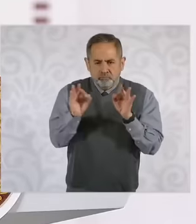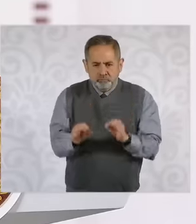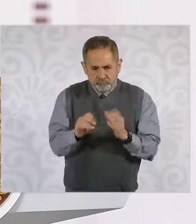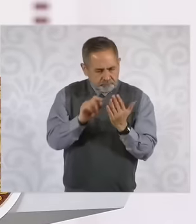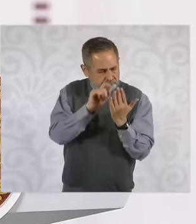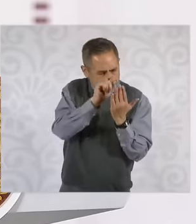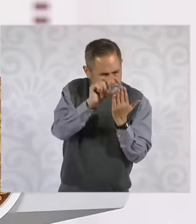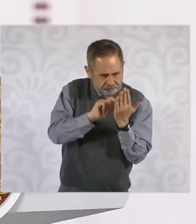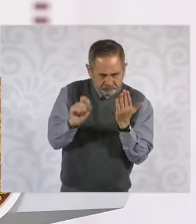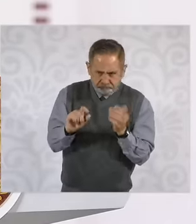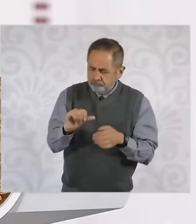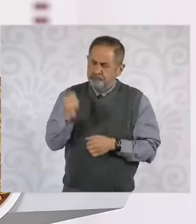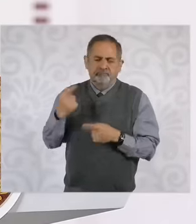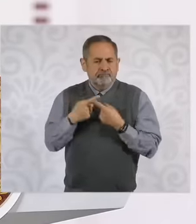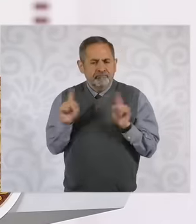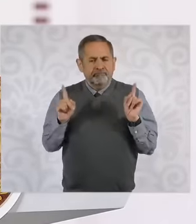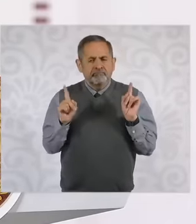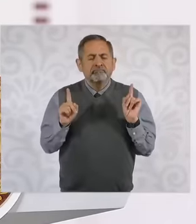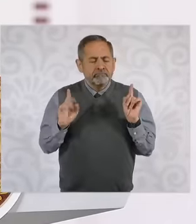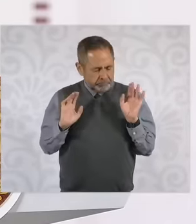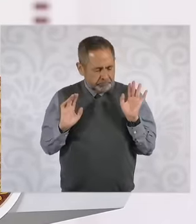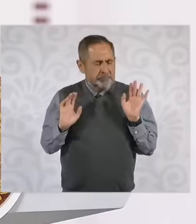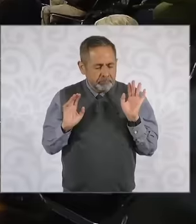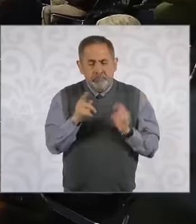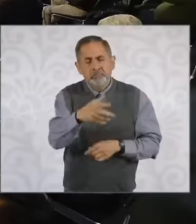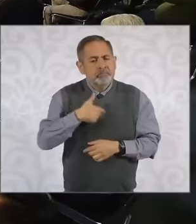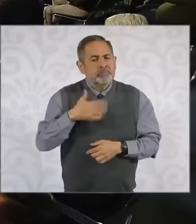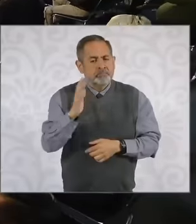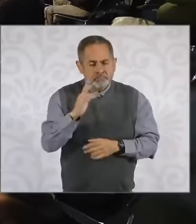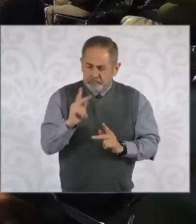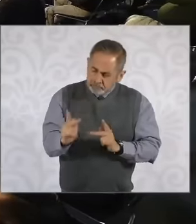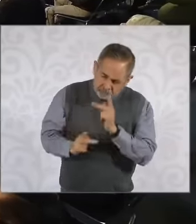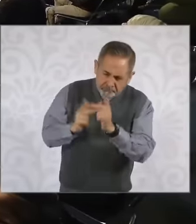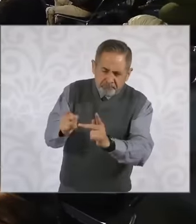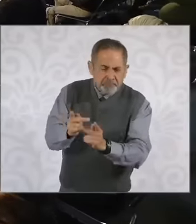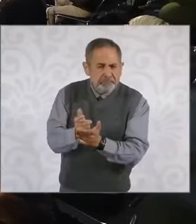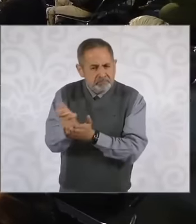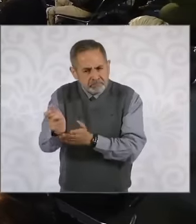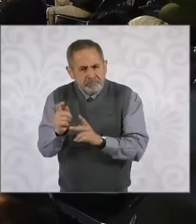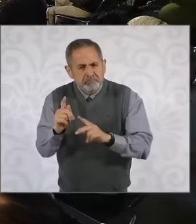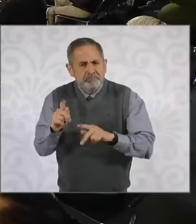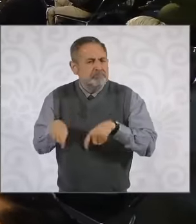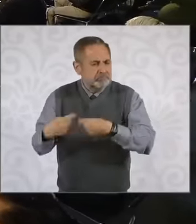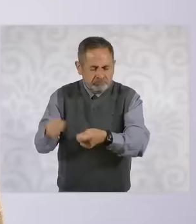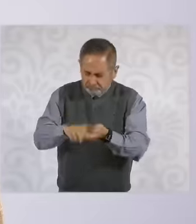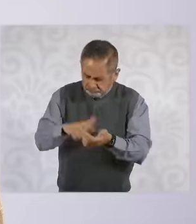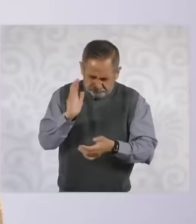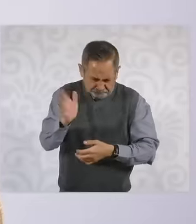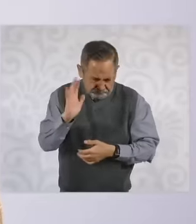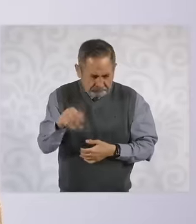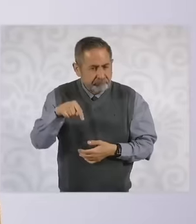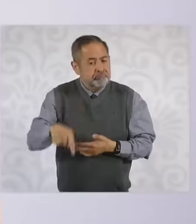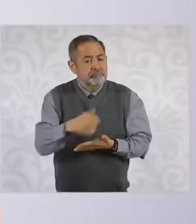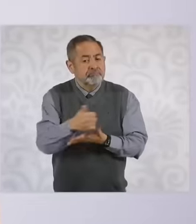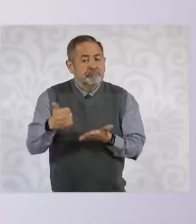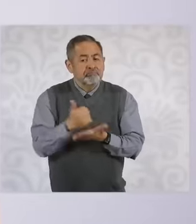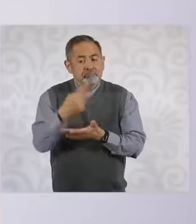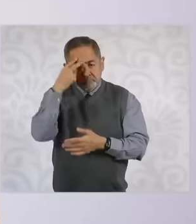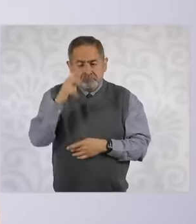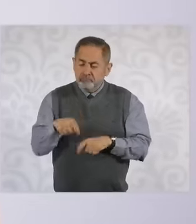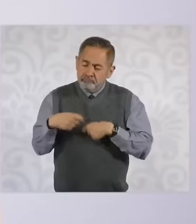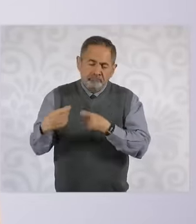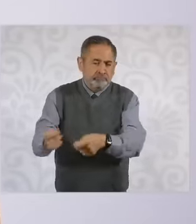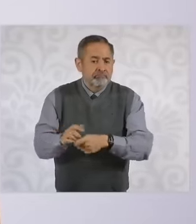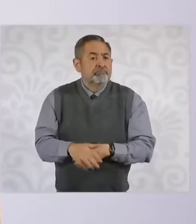given many loans and subsidies in Mexico City where it has been shown that